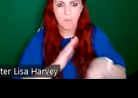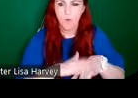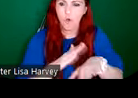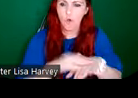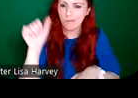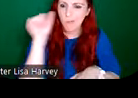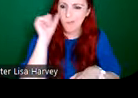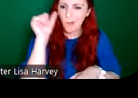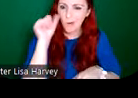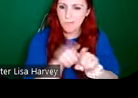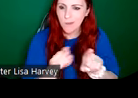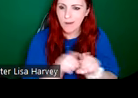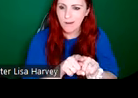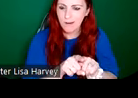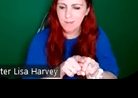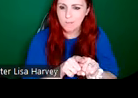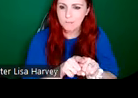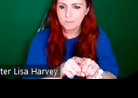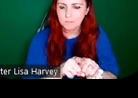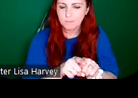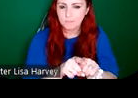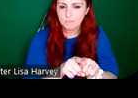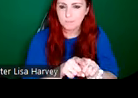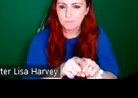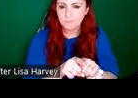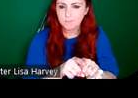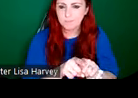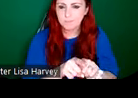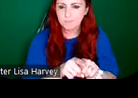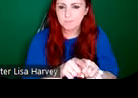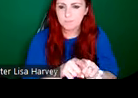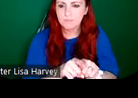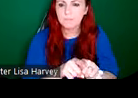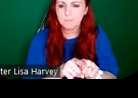Honan Chapel designs. But Healy kind of got in there first, even though he is